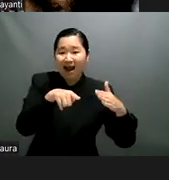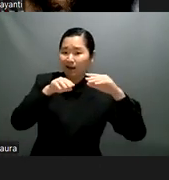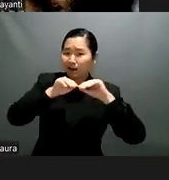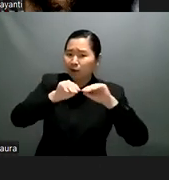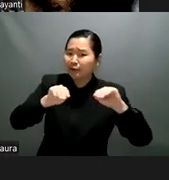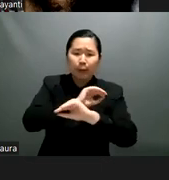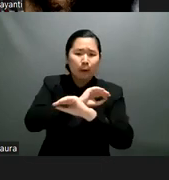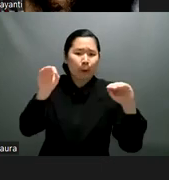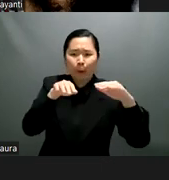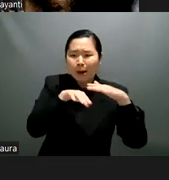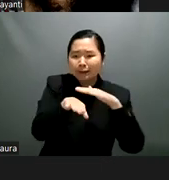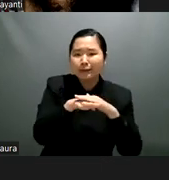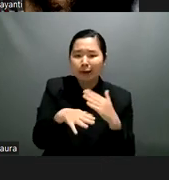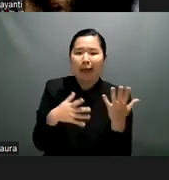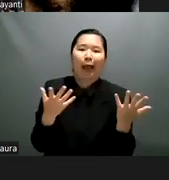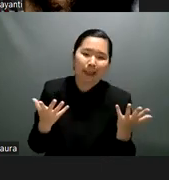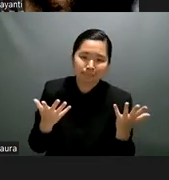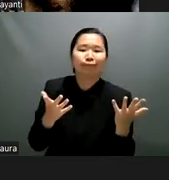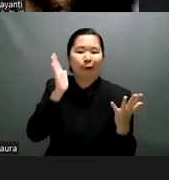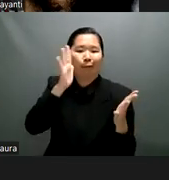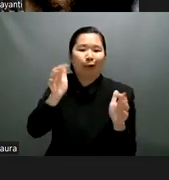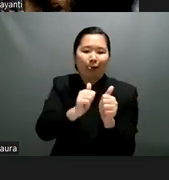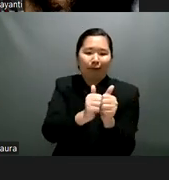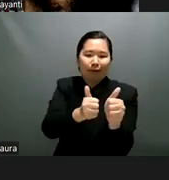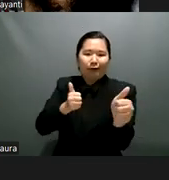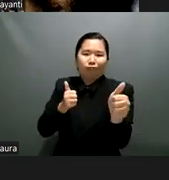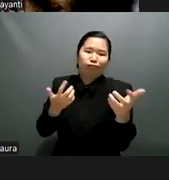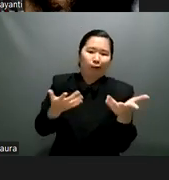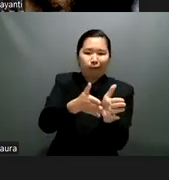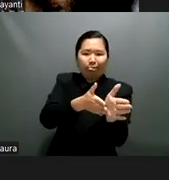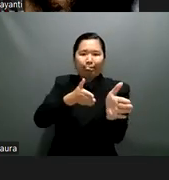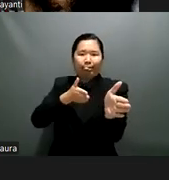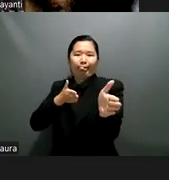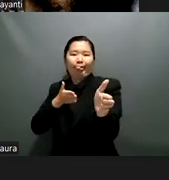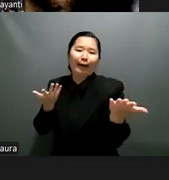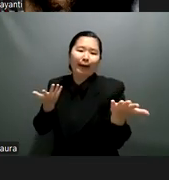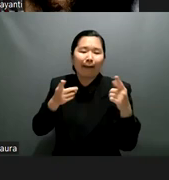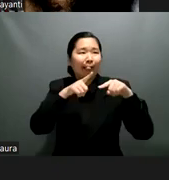to education this includes the right to education in the digital classroom there